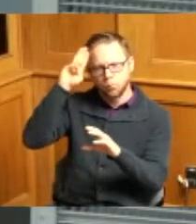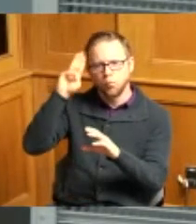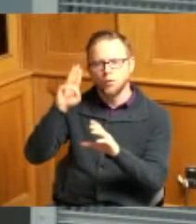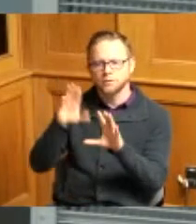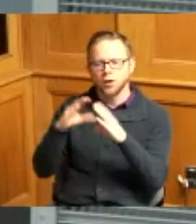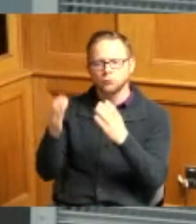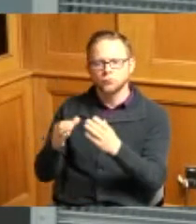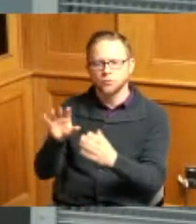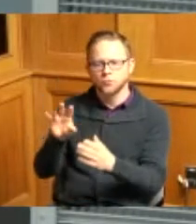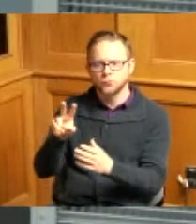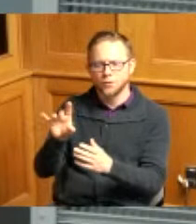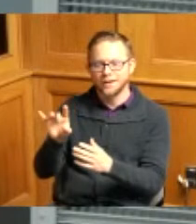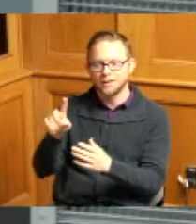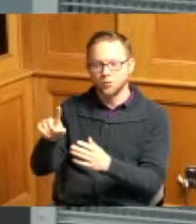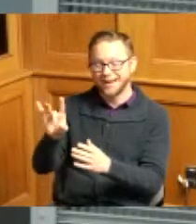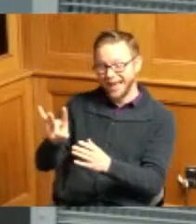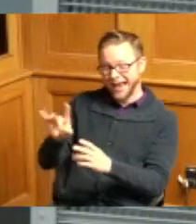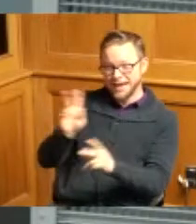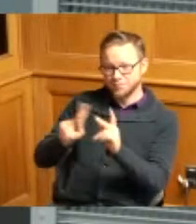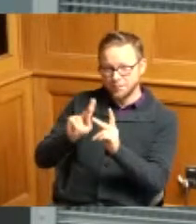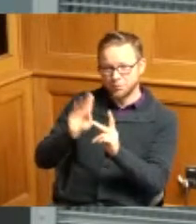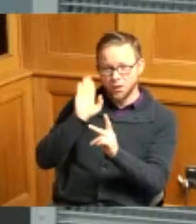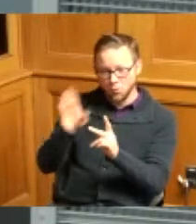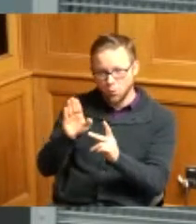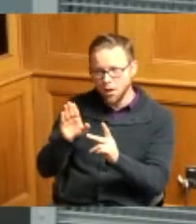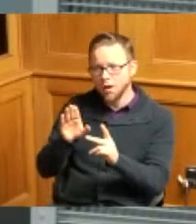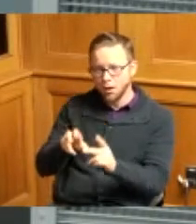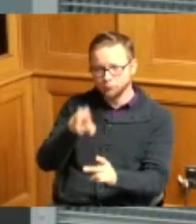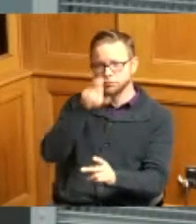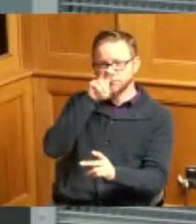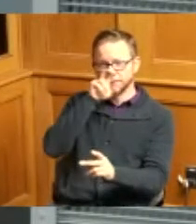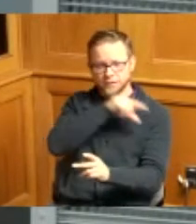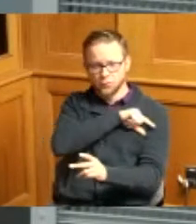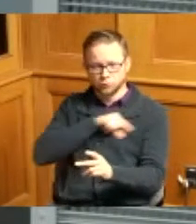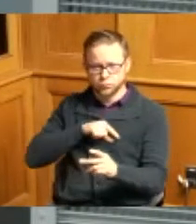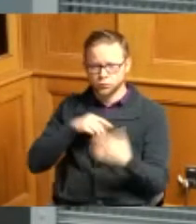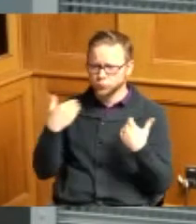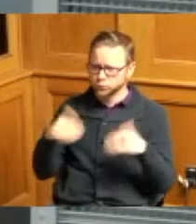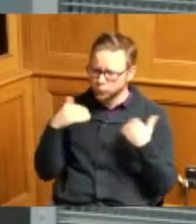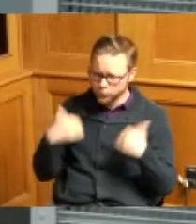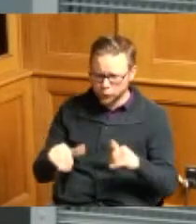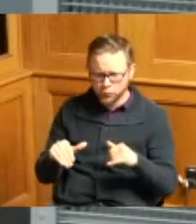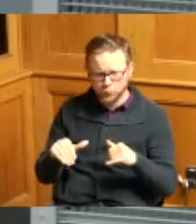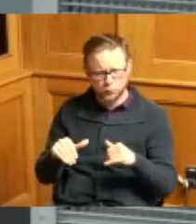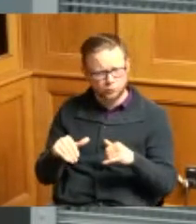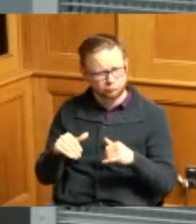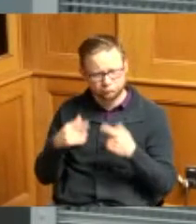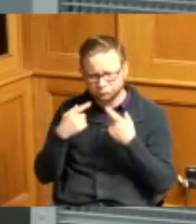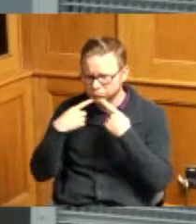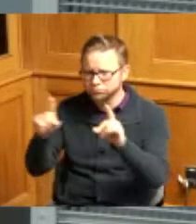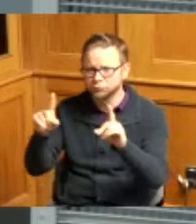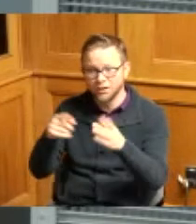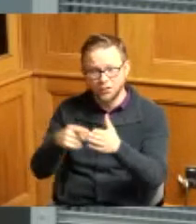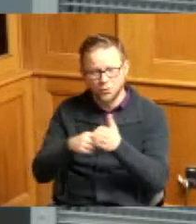their eagle rank this Sunday and that's a huge accomplishment yeah it takes them 10 to 12 years